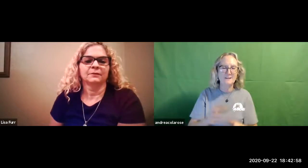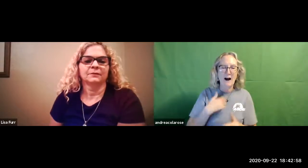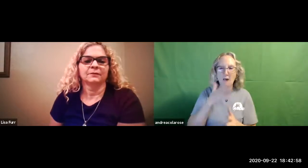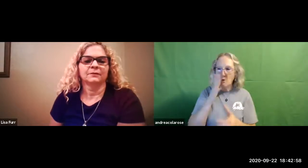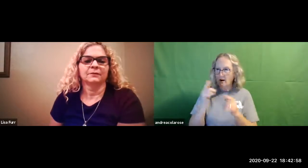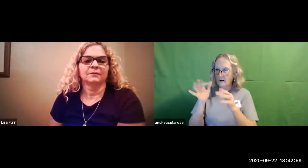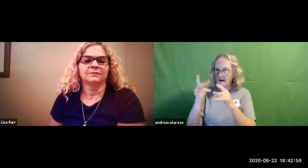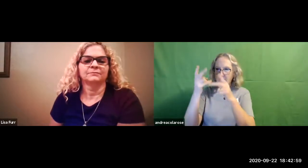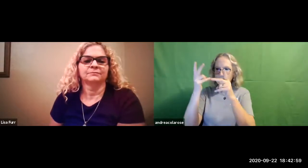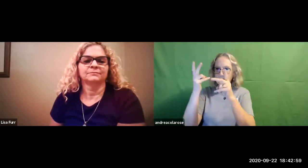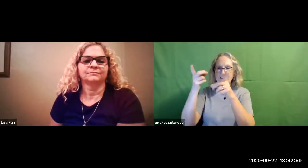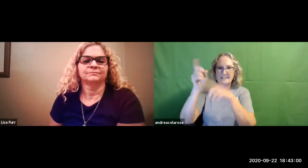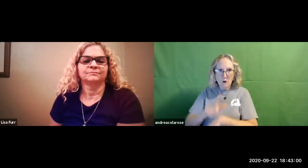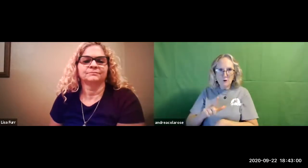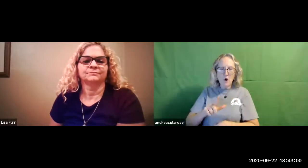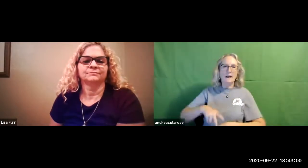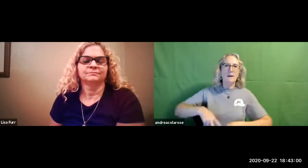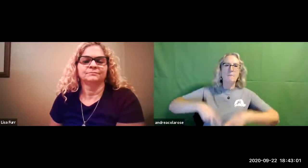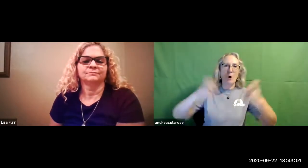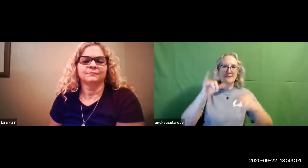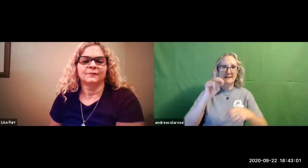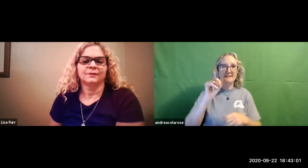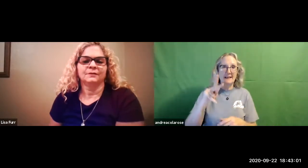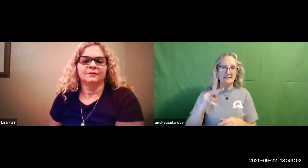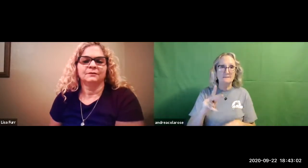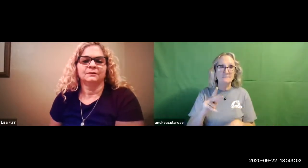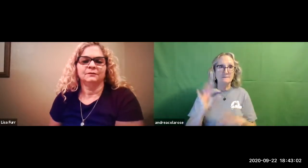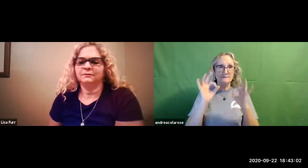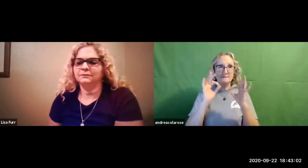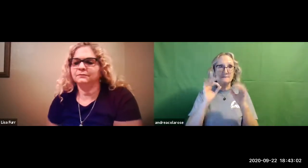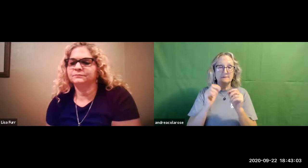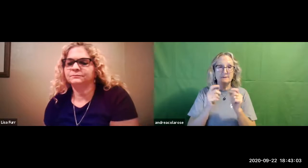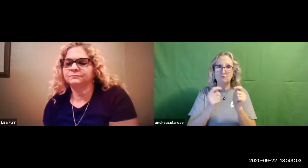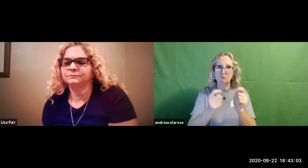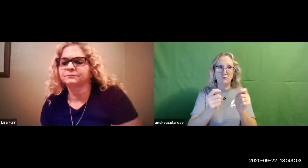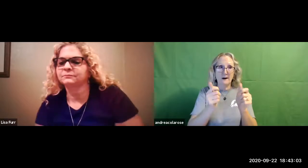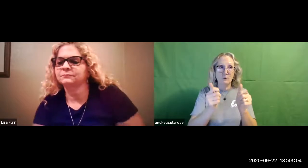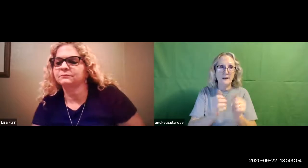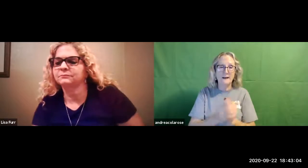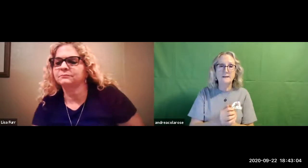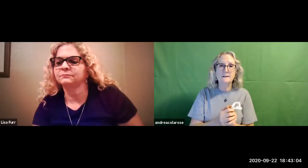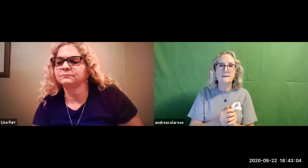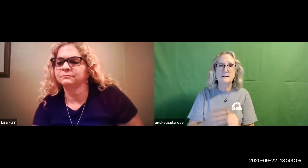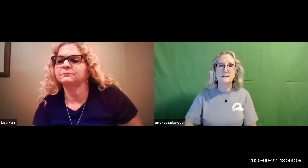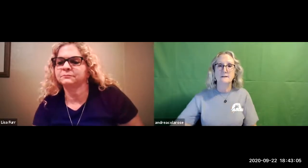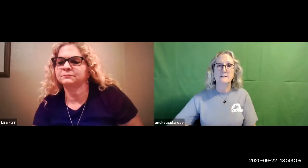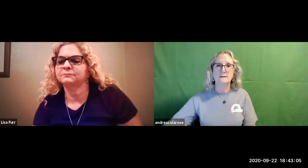link is limited to only asdb employees so i may